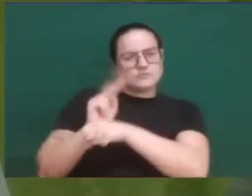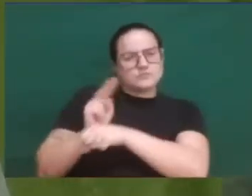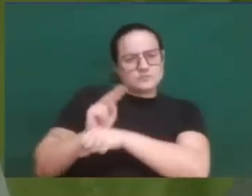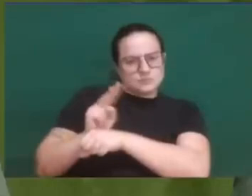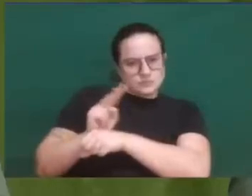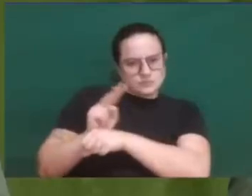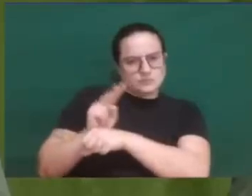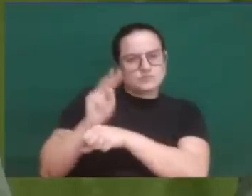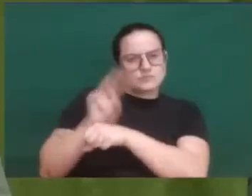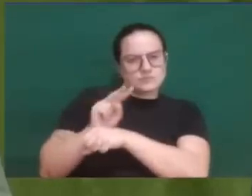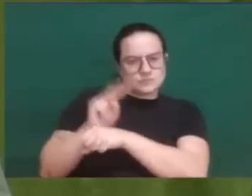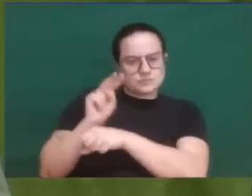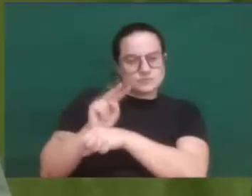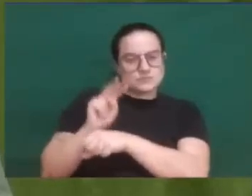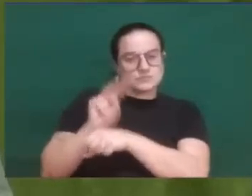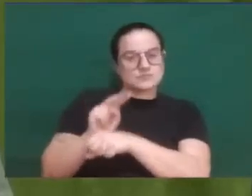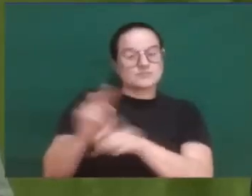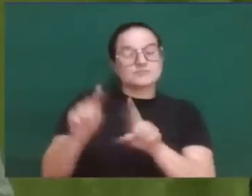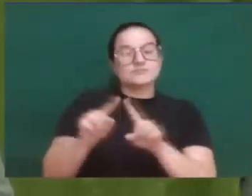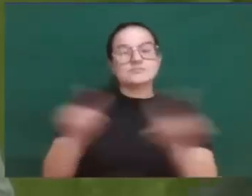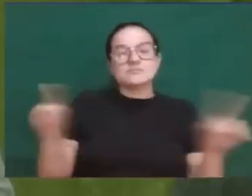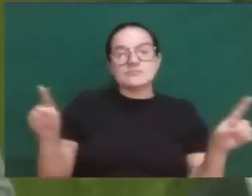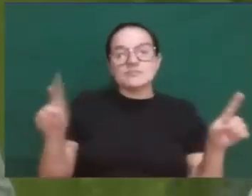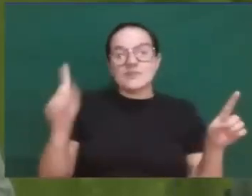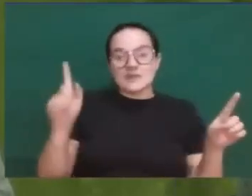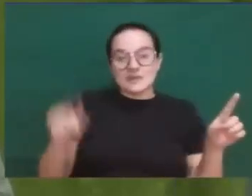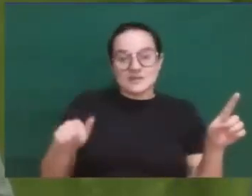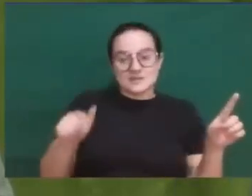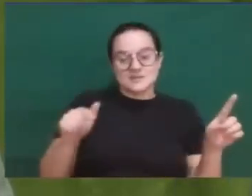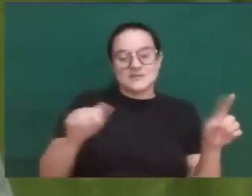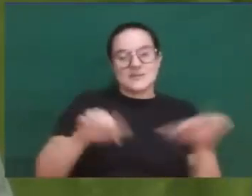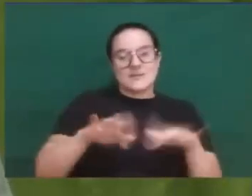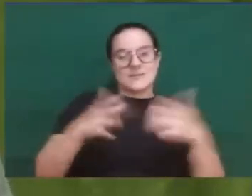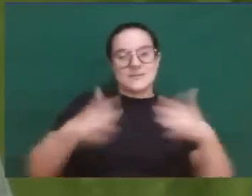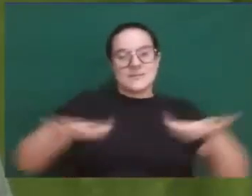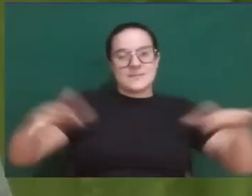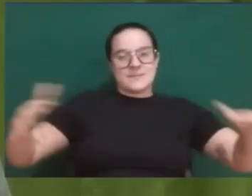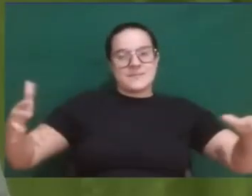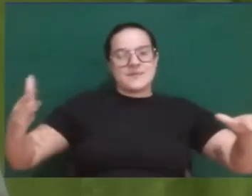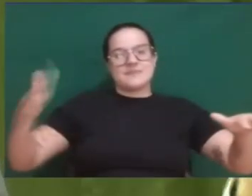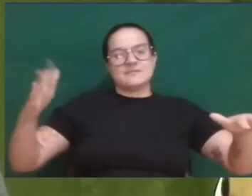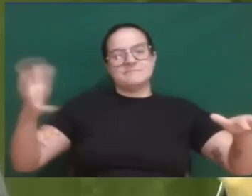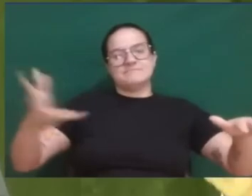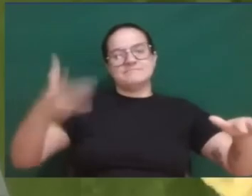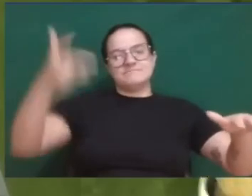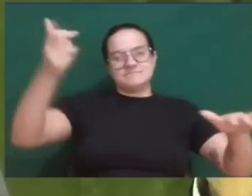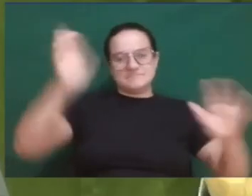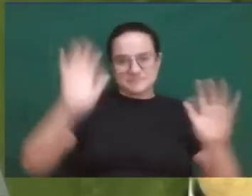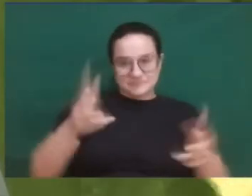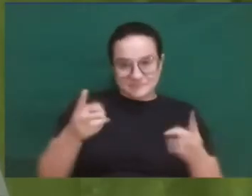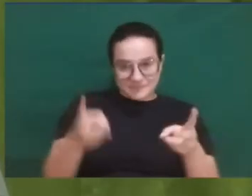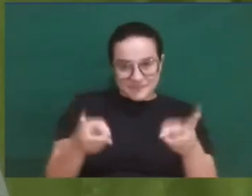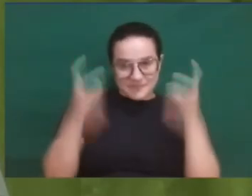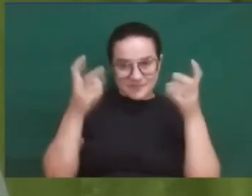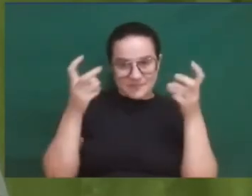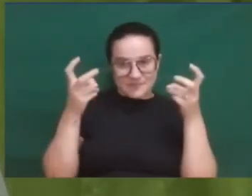But, it is a generous sea. Have you noticed Humanity? Humanity has two Humanities.